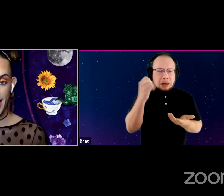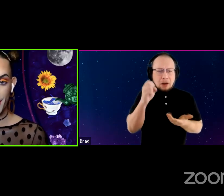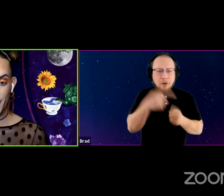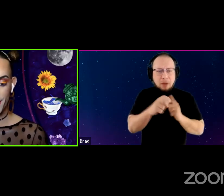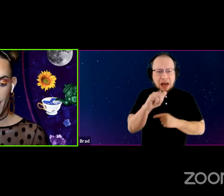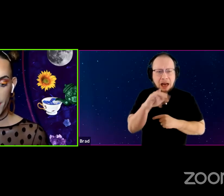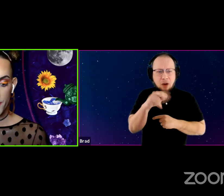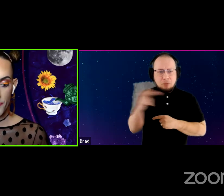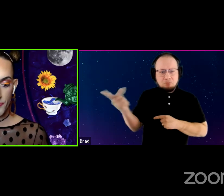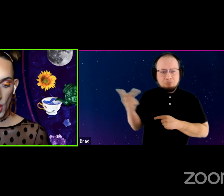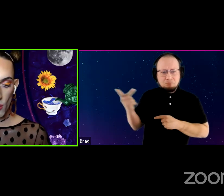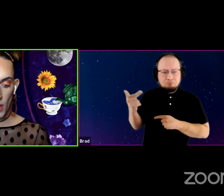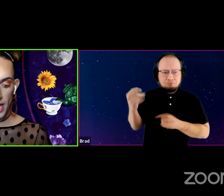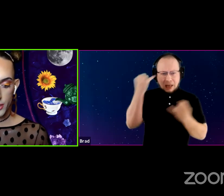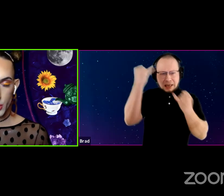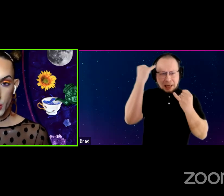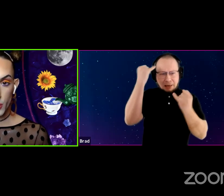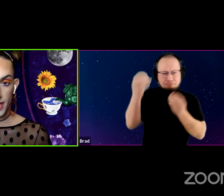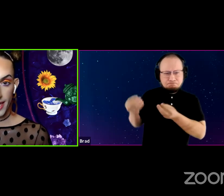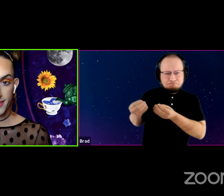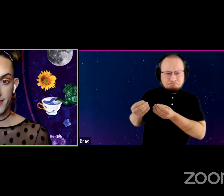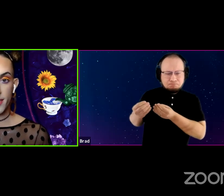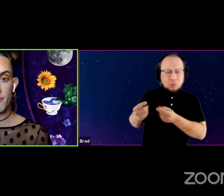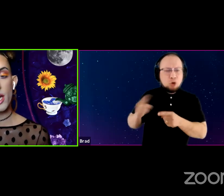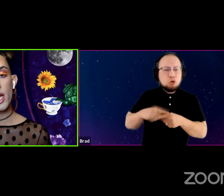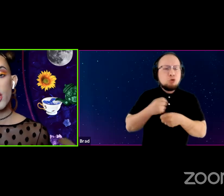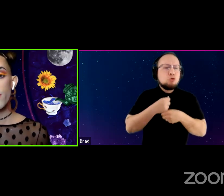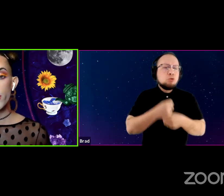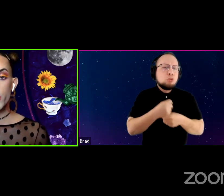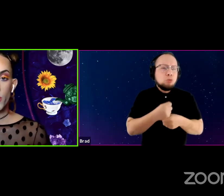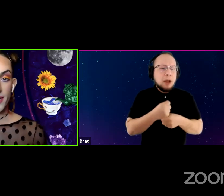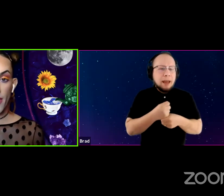and I cooked up a way to create some virtual togetherness